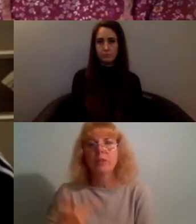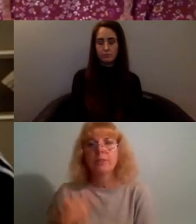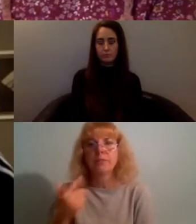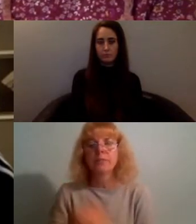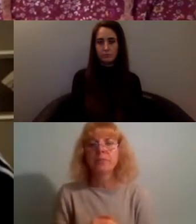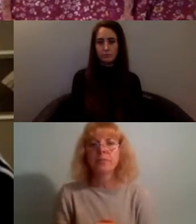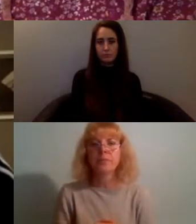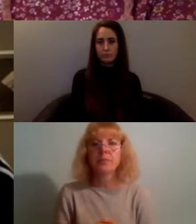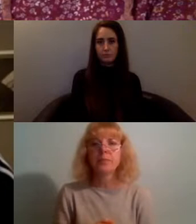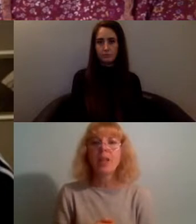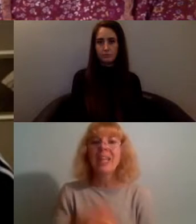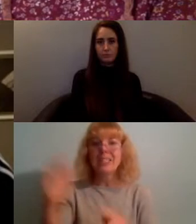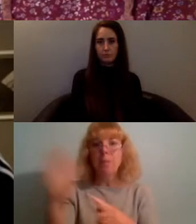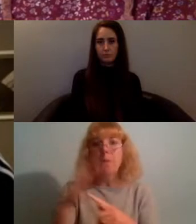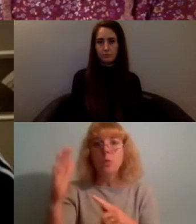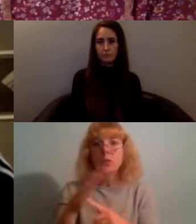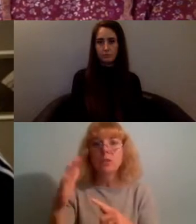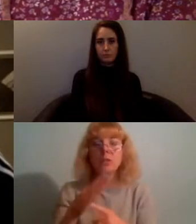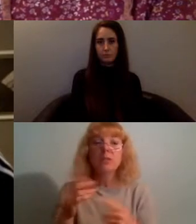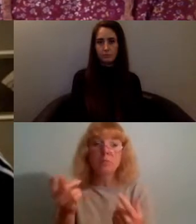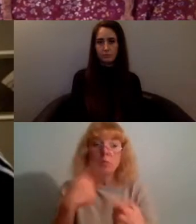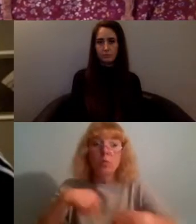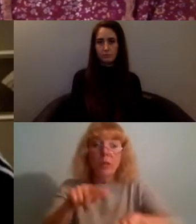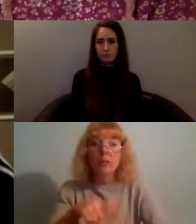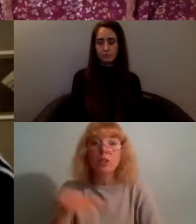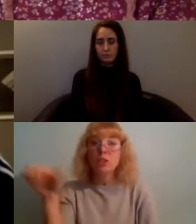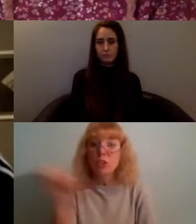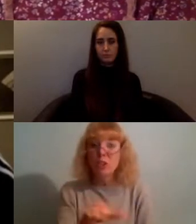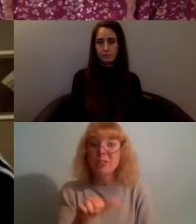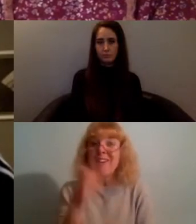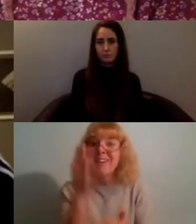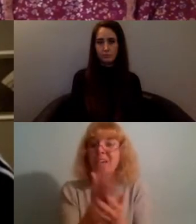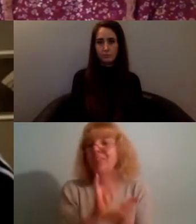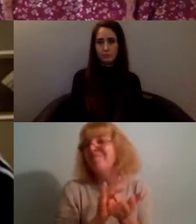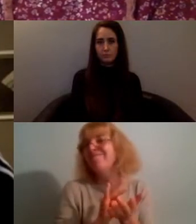that's so important and we should really like never discount the power of how these spaces